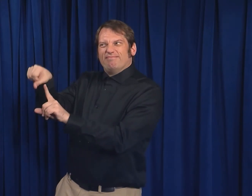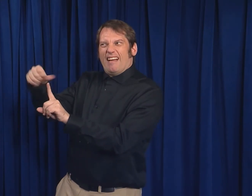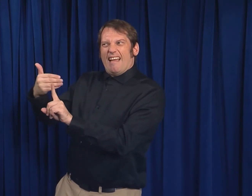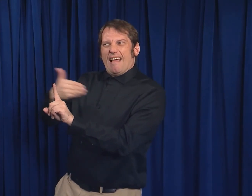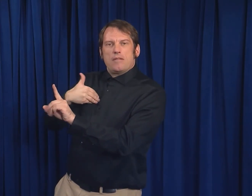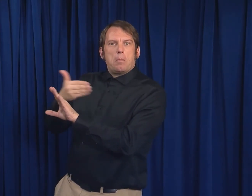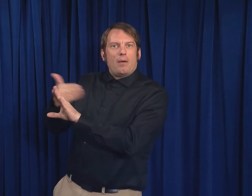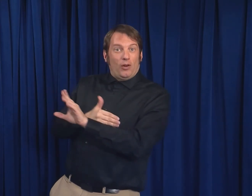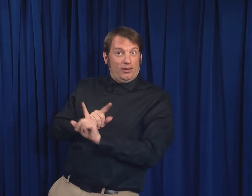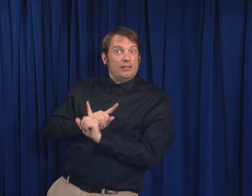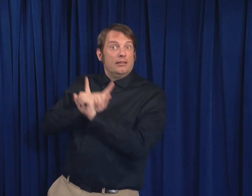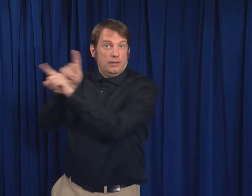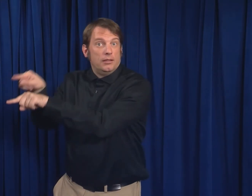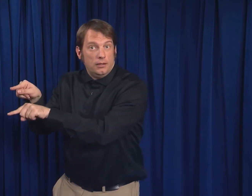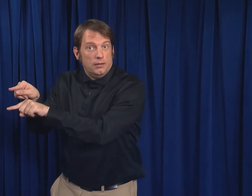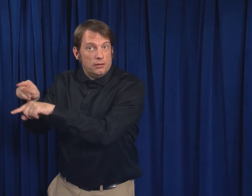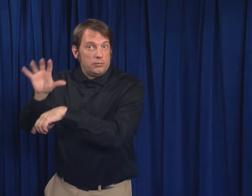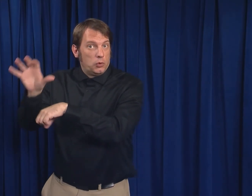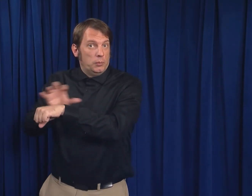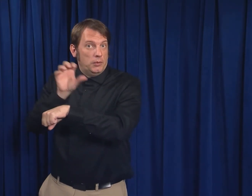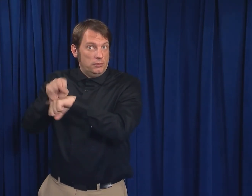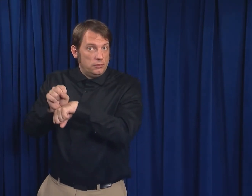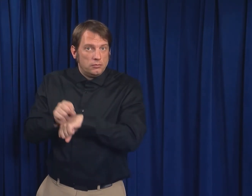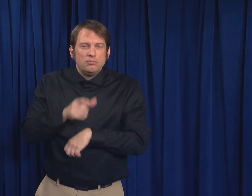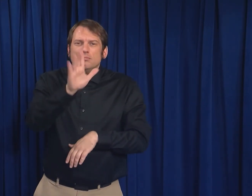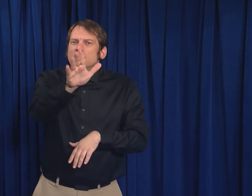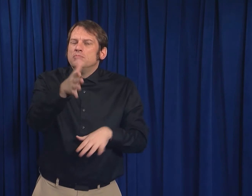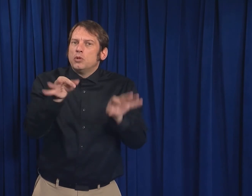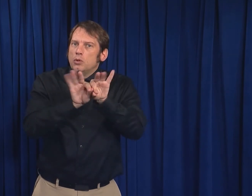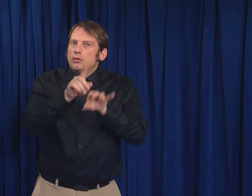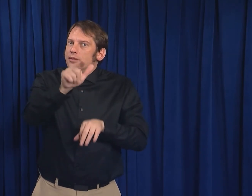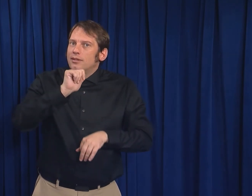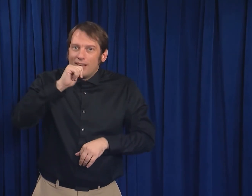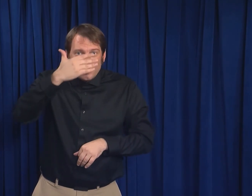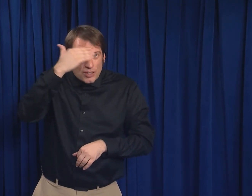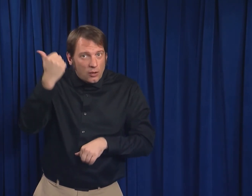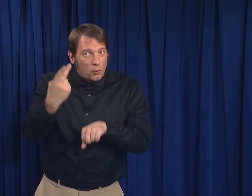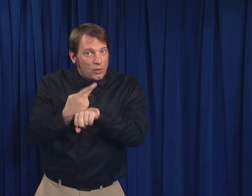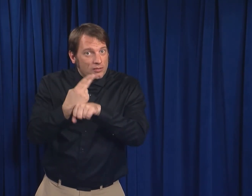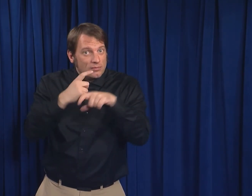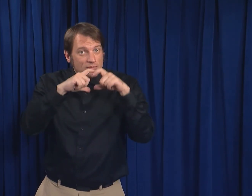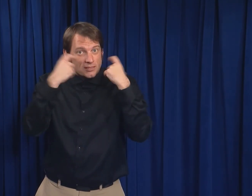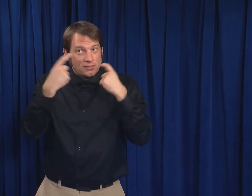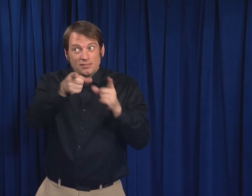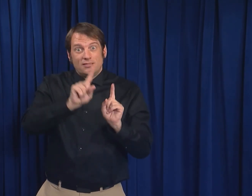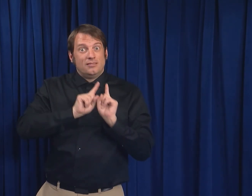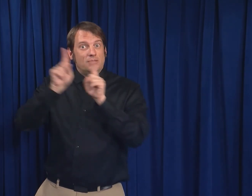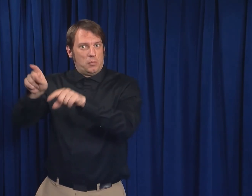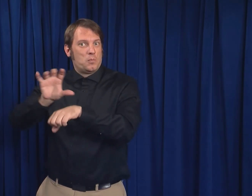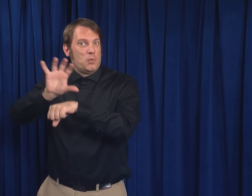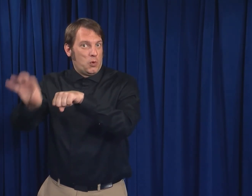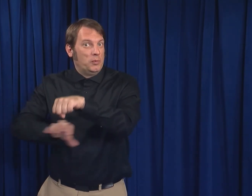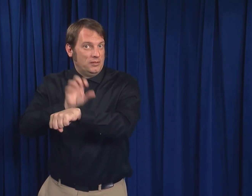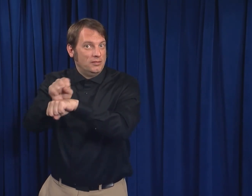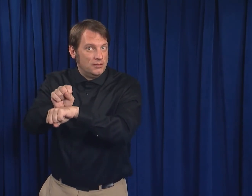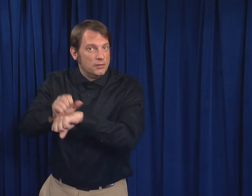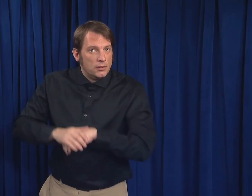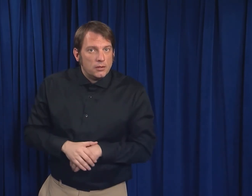before going to healthcare appointments. Don't forget to wear your mask to all healthcare appointments.